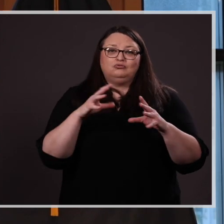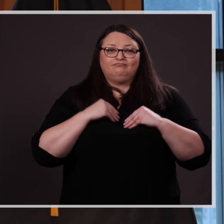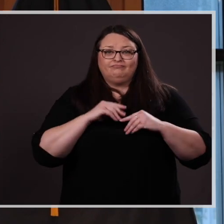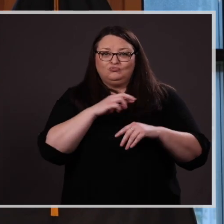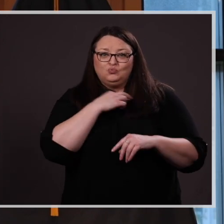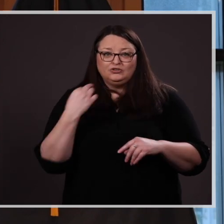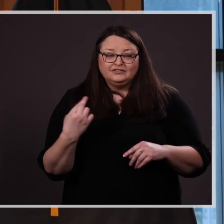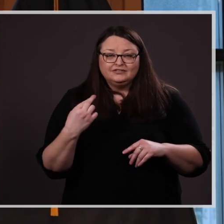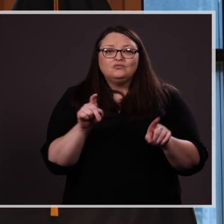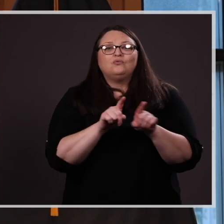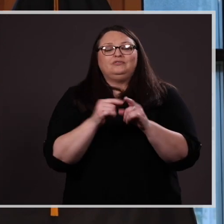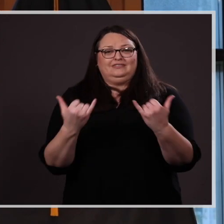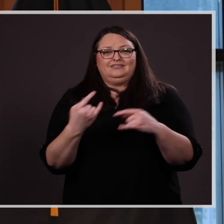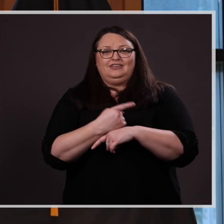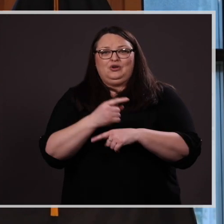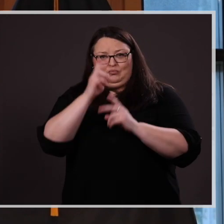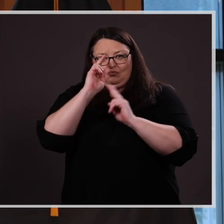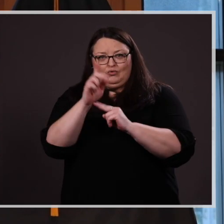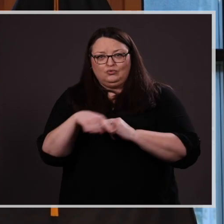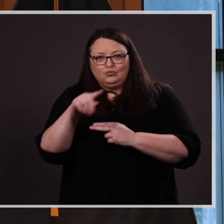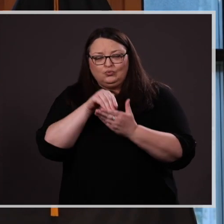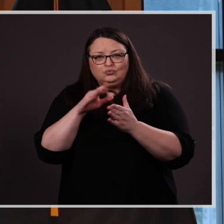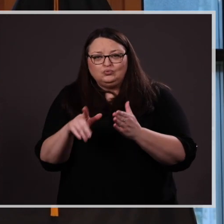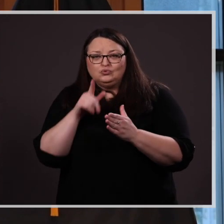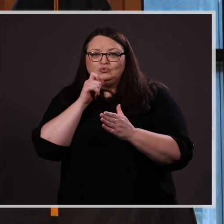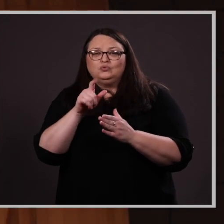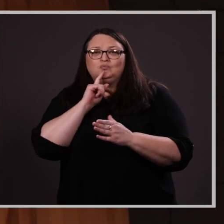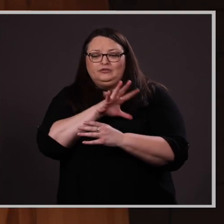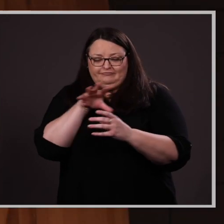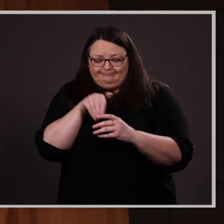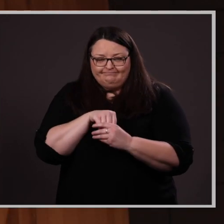we honor those students who truly embody this spirit.